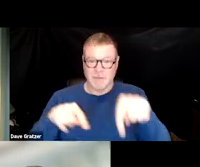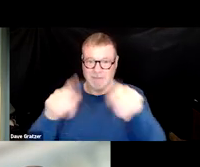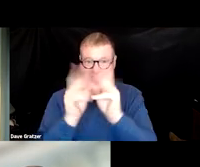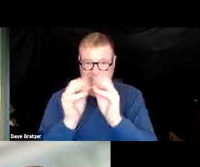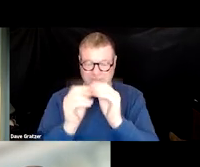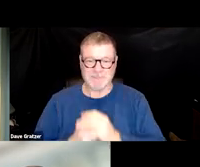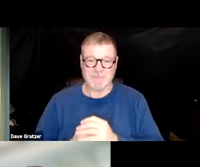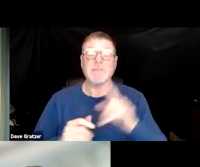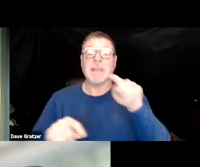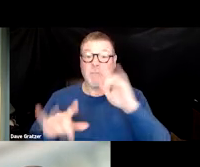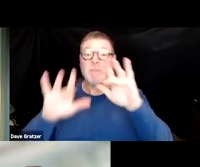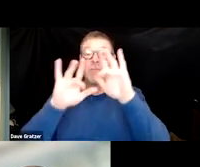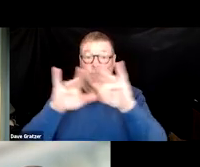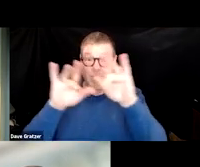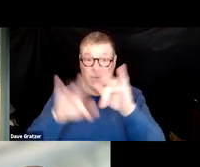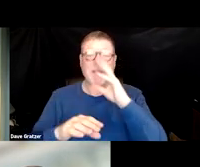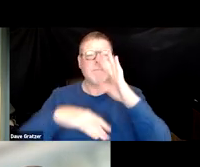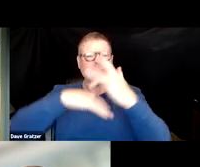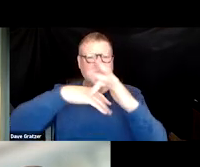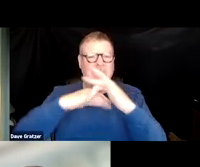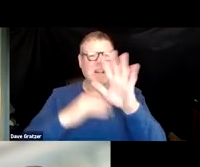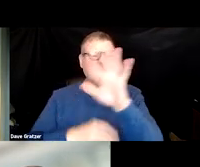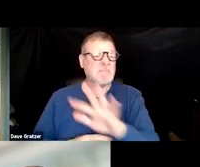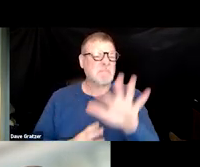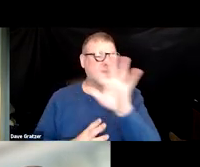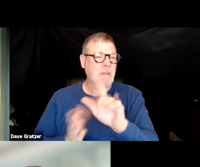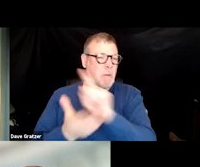This is being recorded and it will be available in about a week.